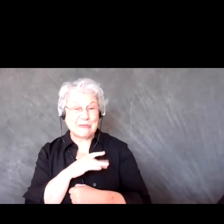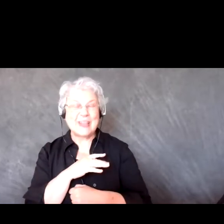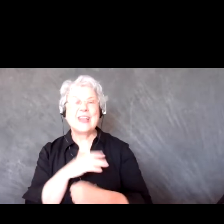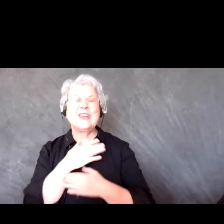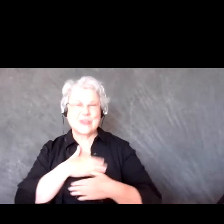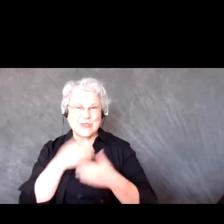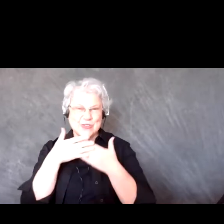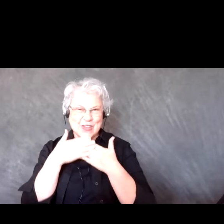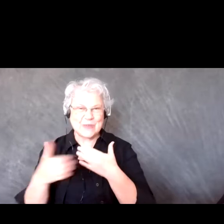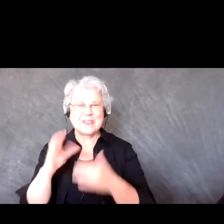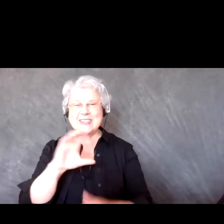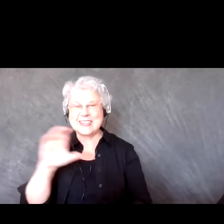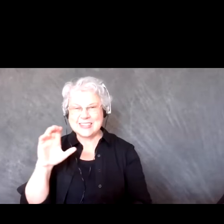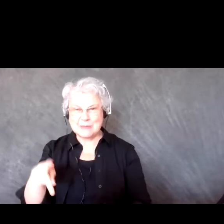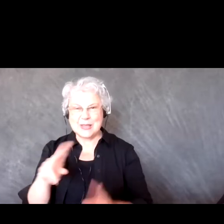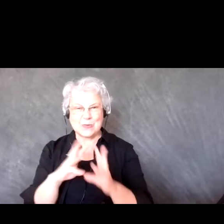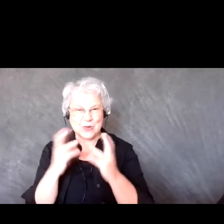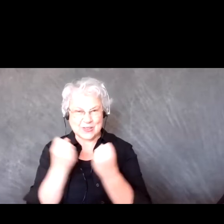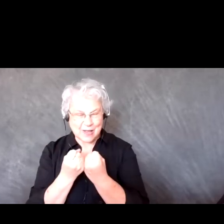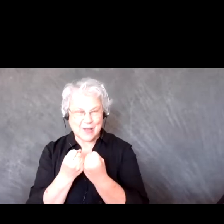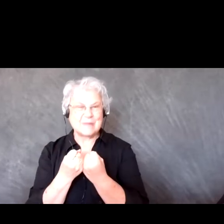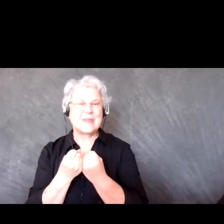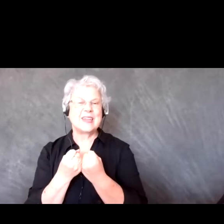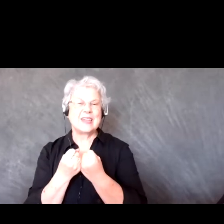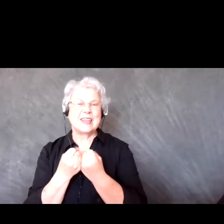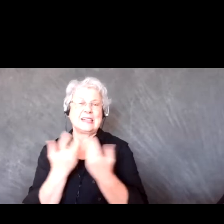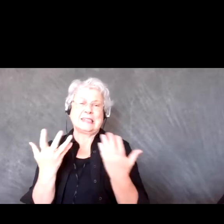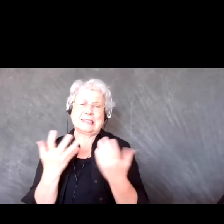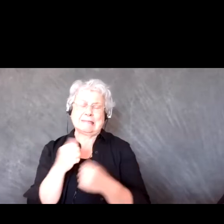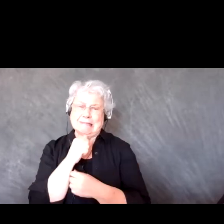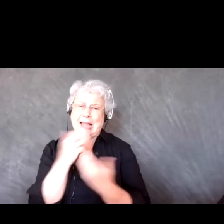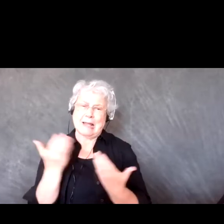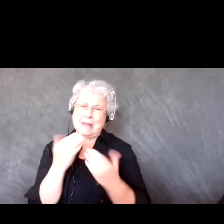the CCP Workshop. Unfortunately, I’m not going to be able to be here for the rest of the session.